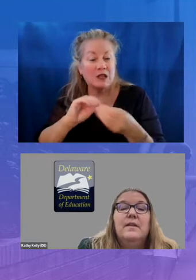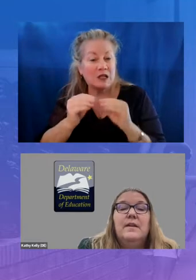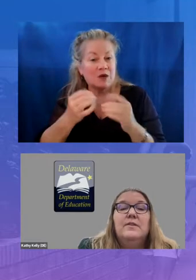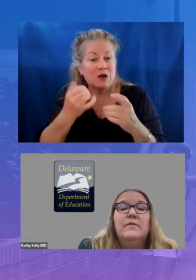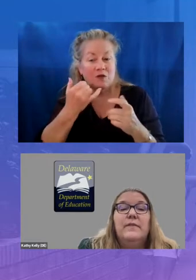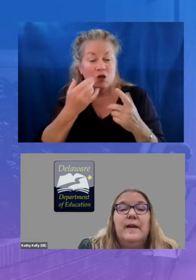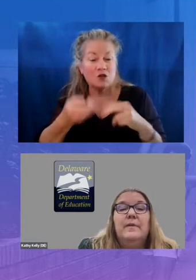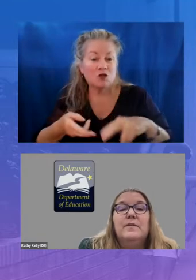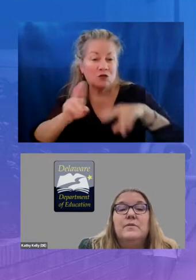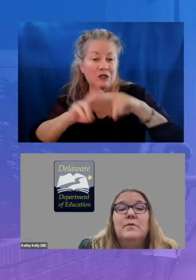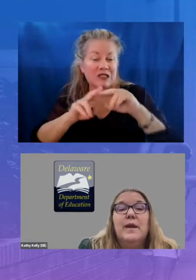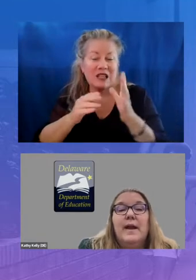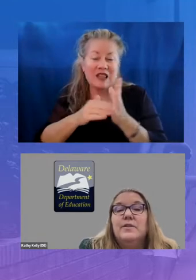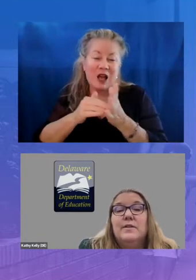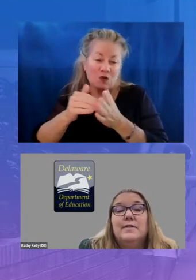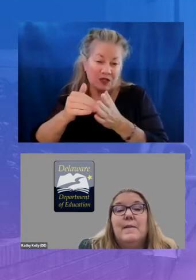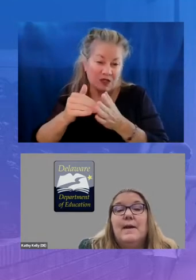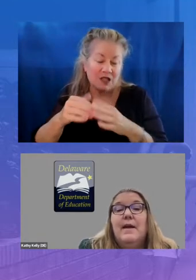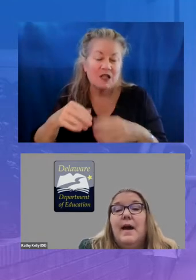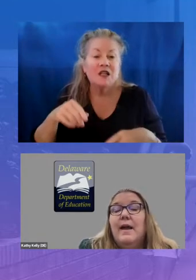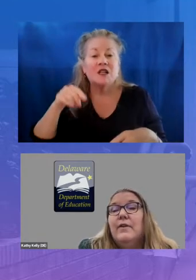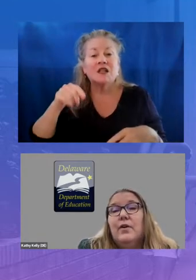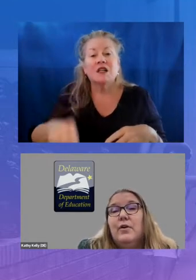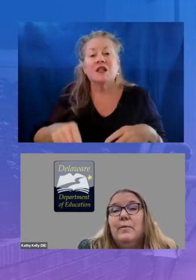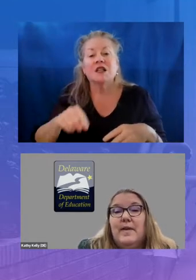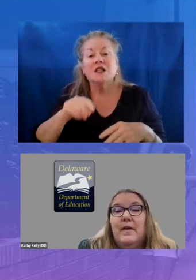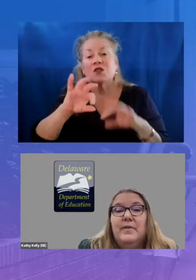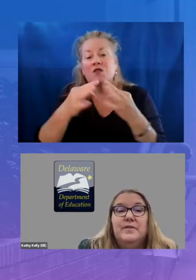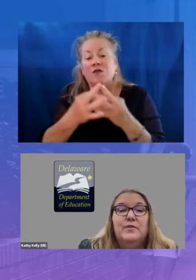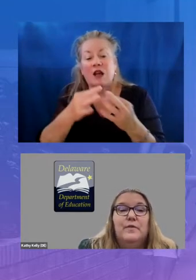these are family school connections that may not have occurred without this service